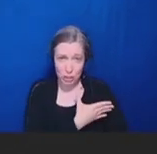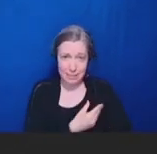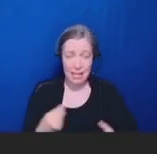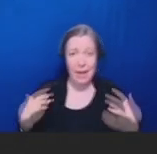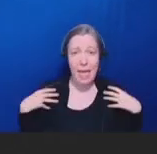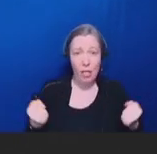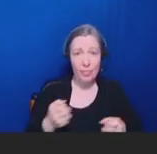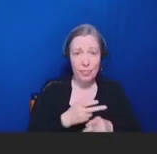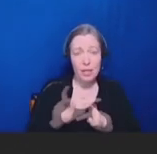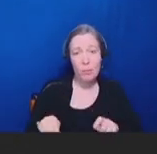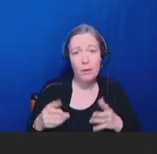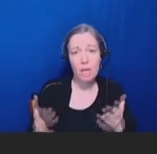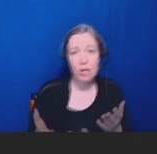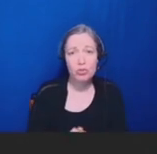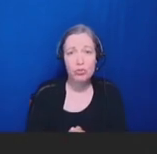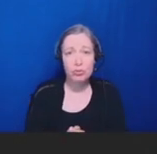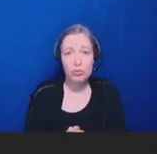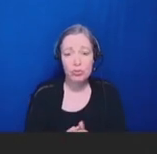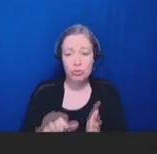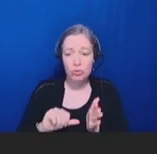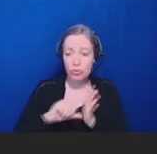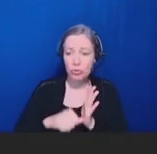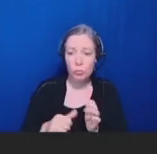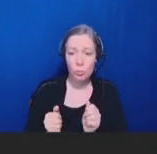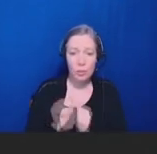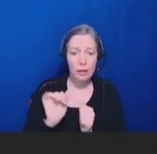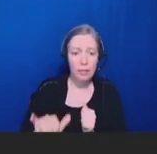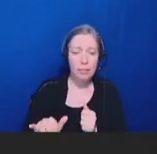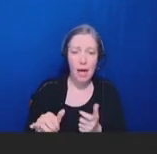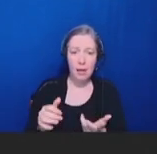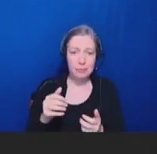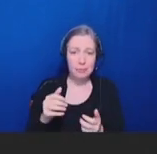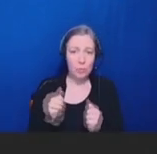organizations as well as the media, especially on this kind of tail end of the pandemic that